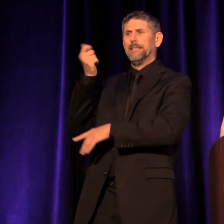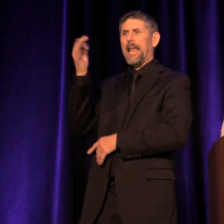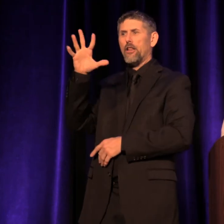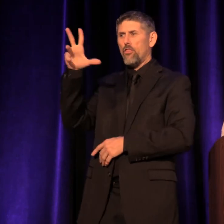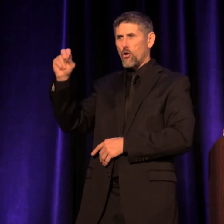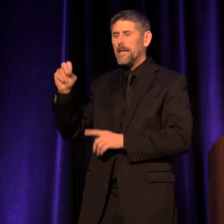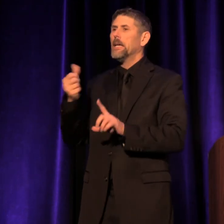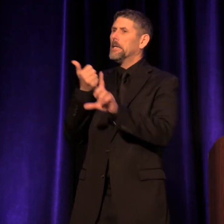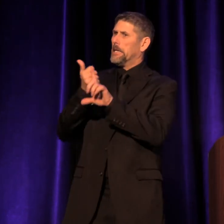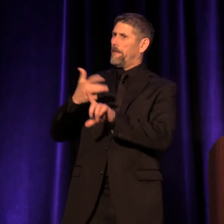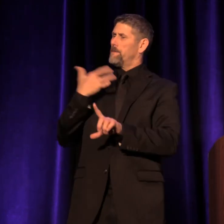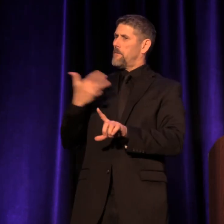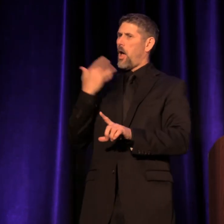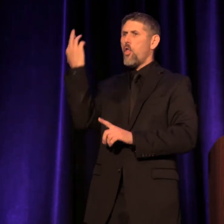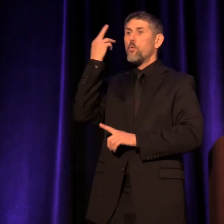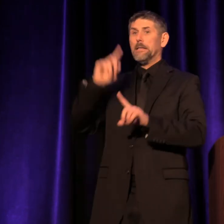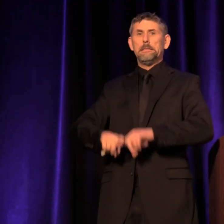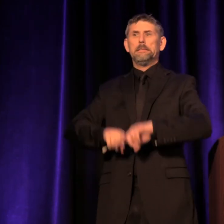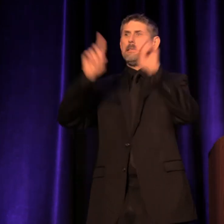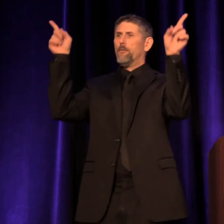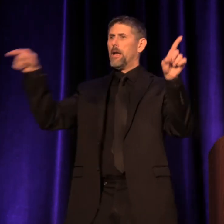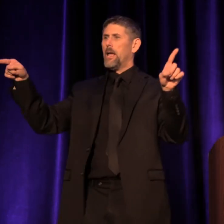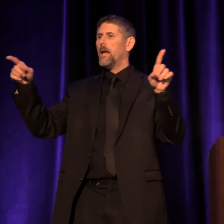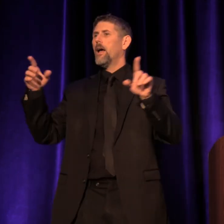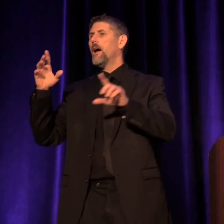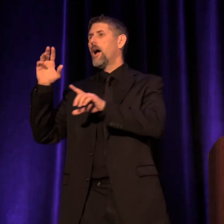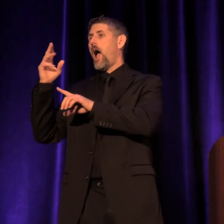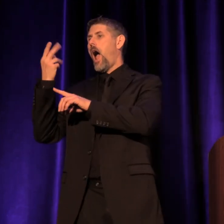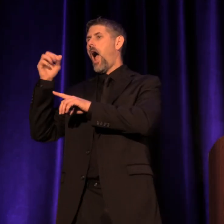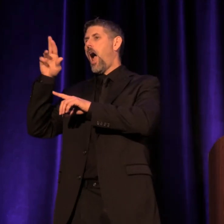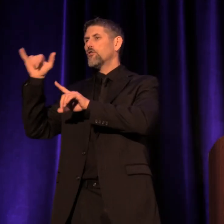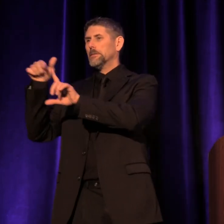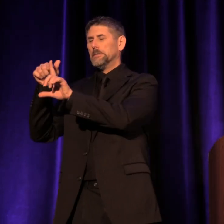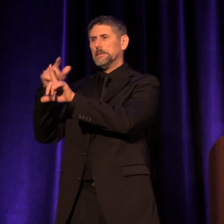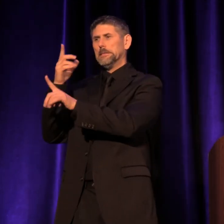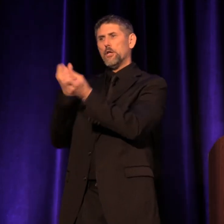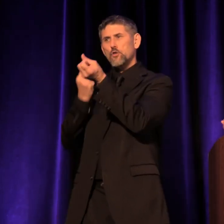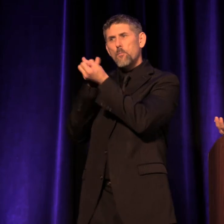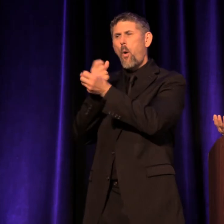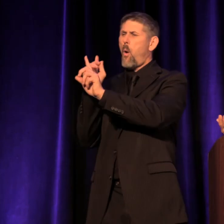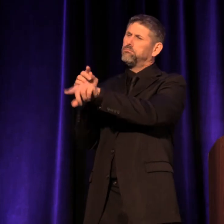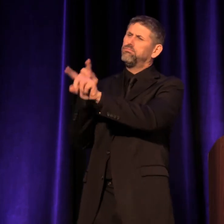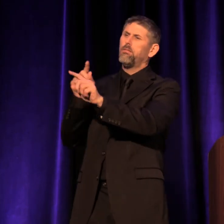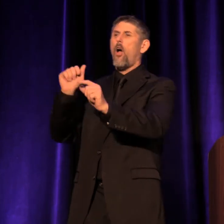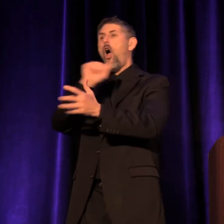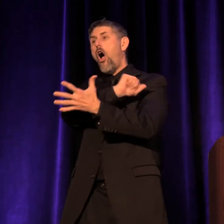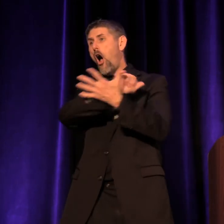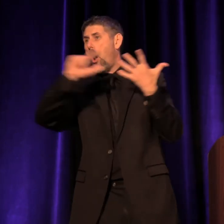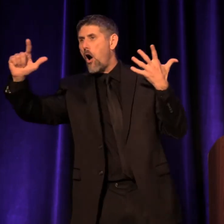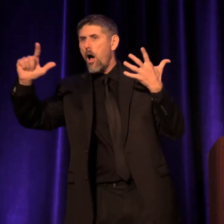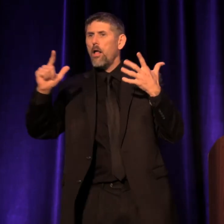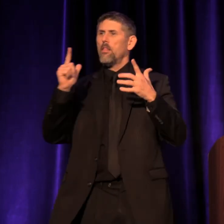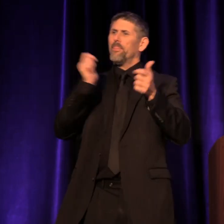And he felt that the reason why people in Hungary had supported and attended all the Arts-- theater, ballet, and the symphony,